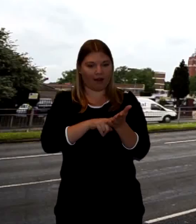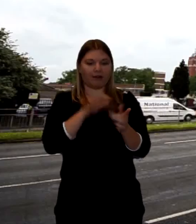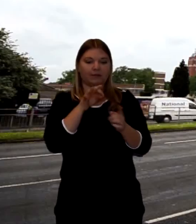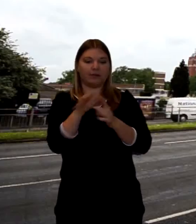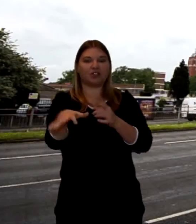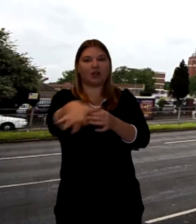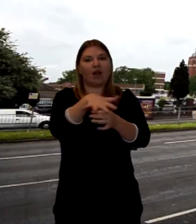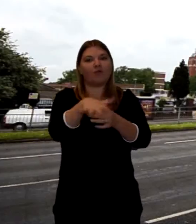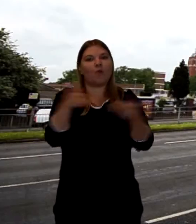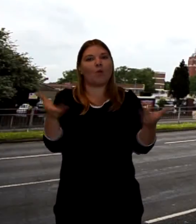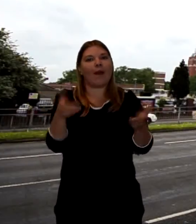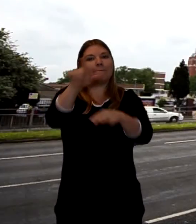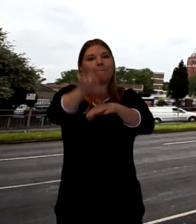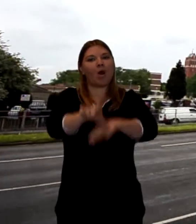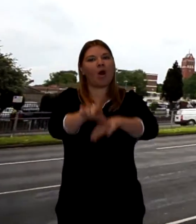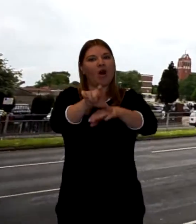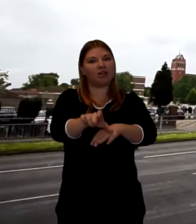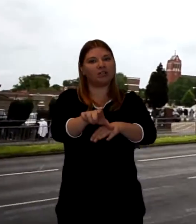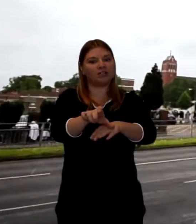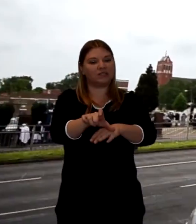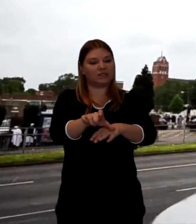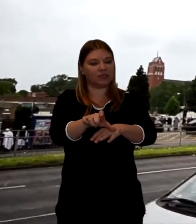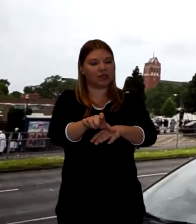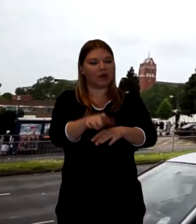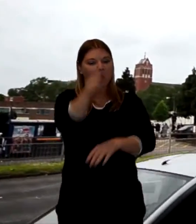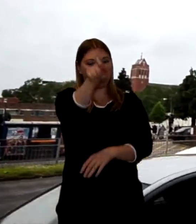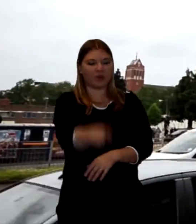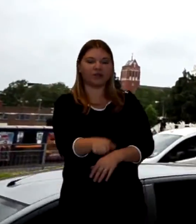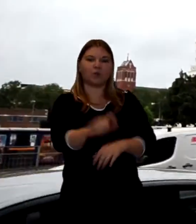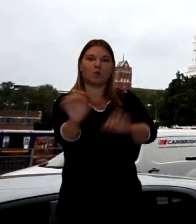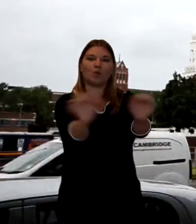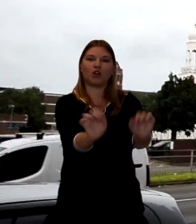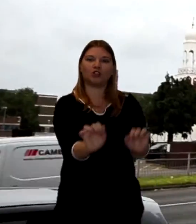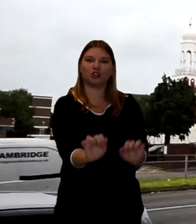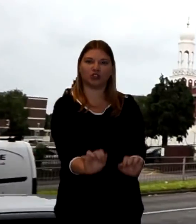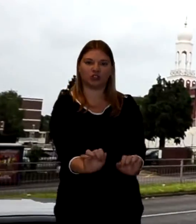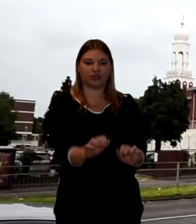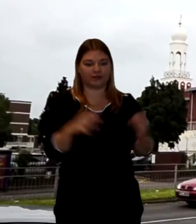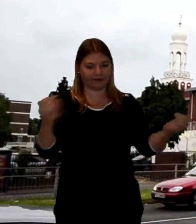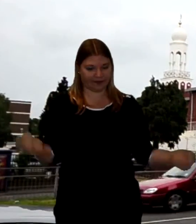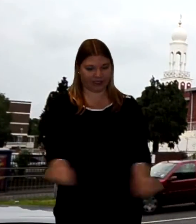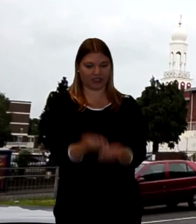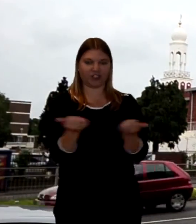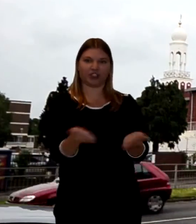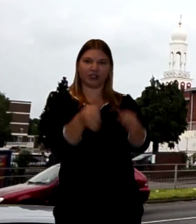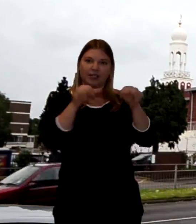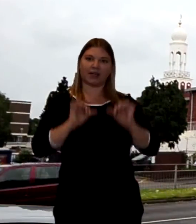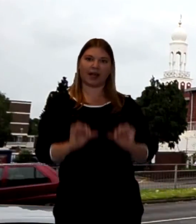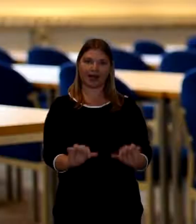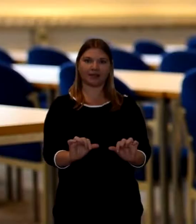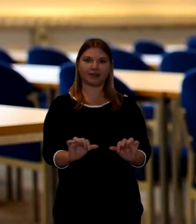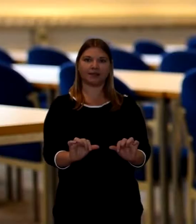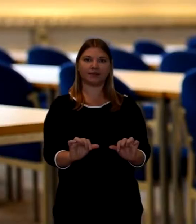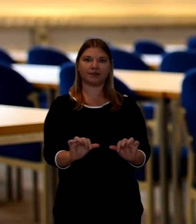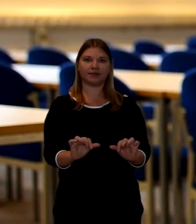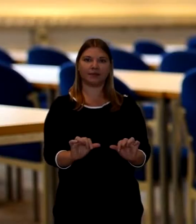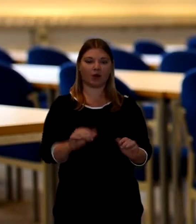Which you can find within mosques or local burial committee once that's done Then the body will be wrapped in